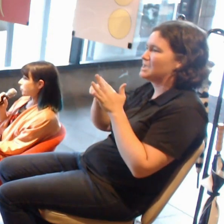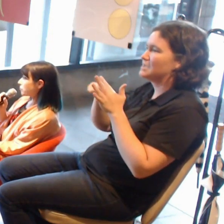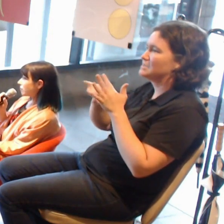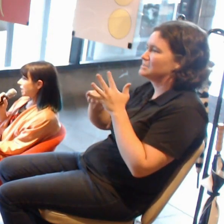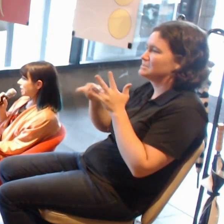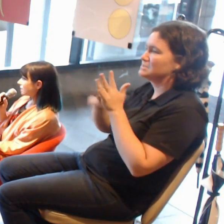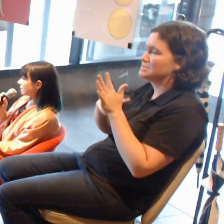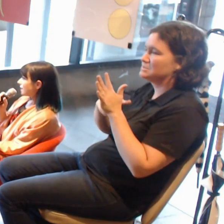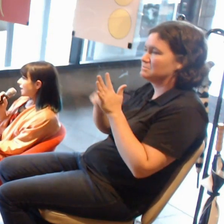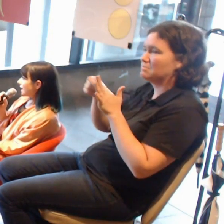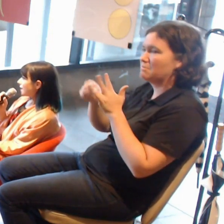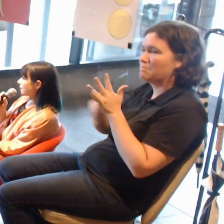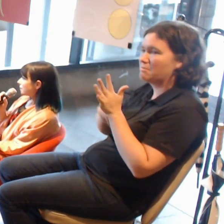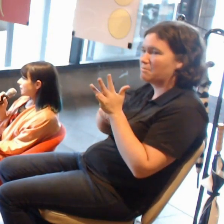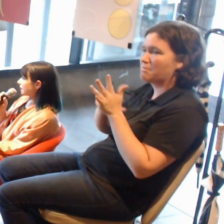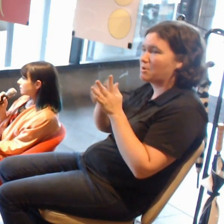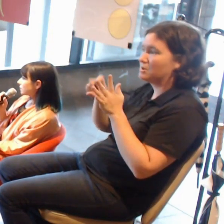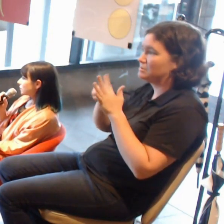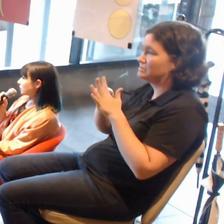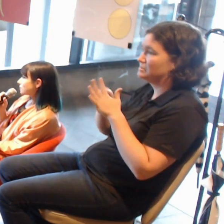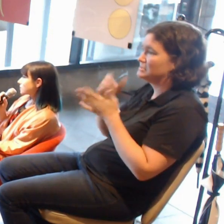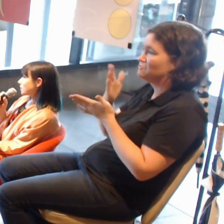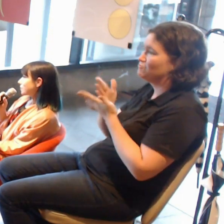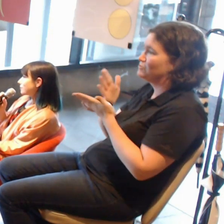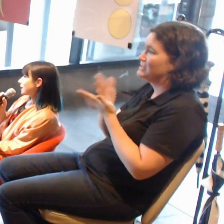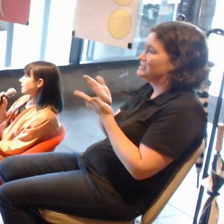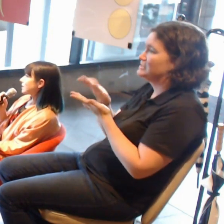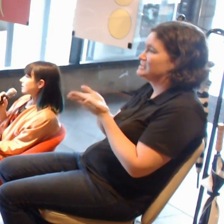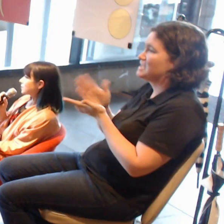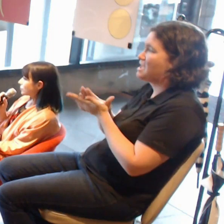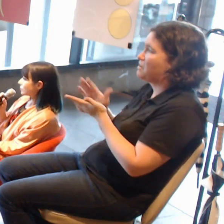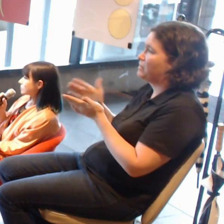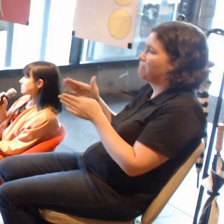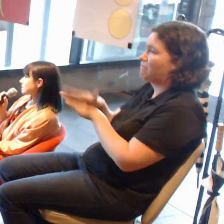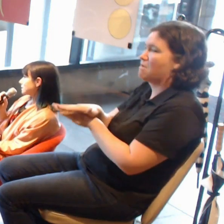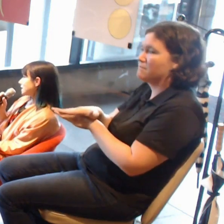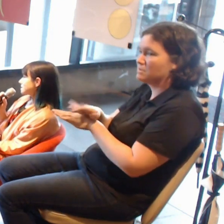All of the copywriting and approvals and licensing, etcetera,